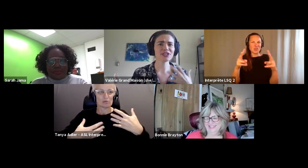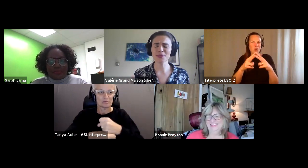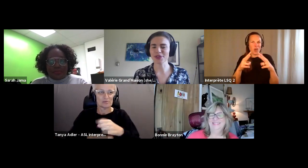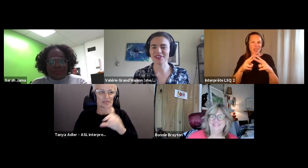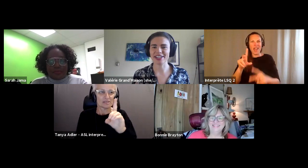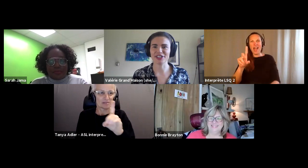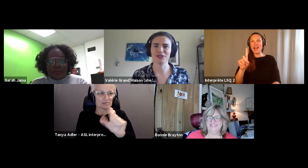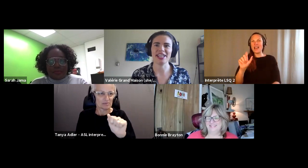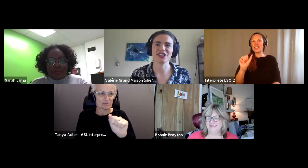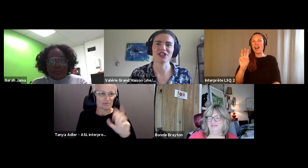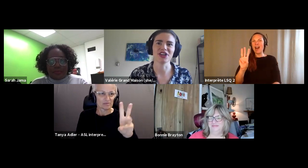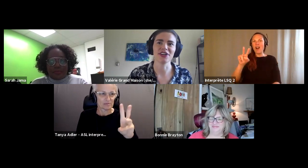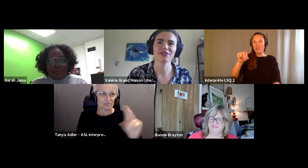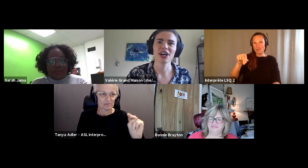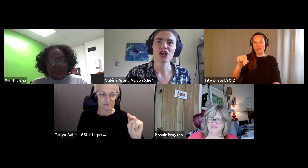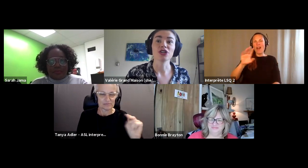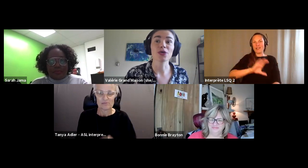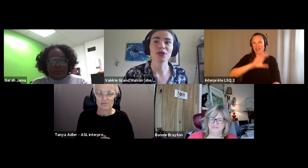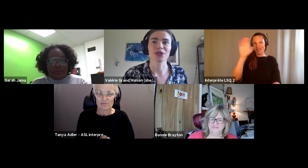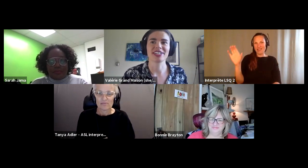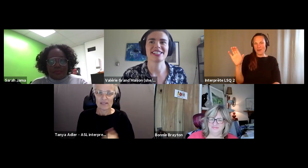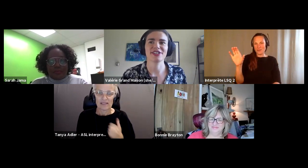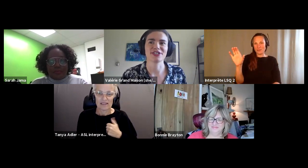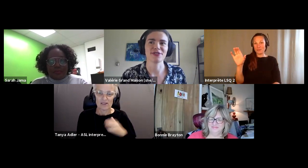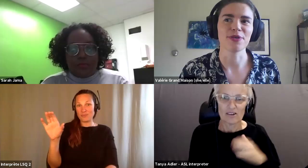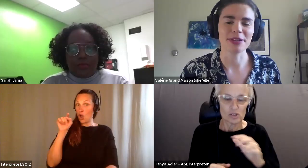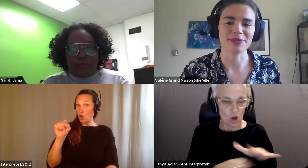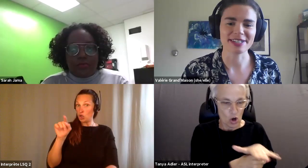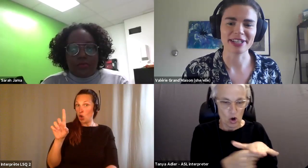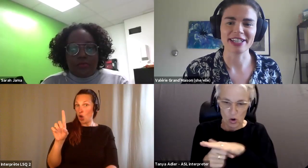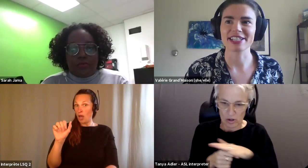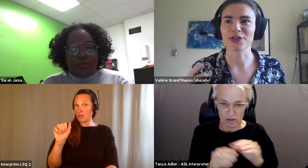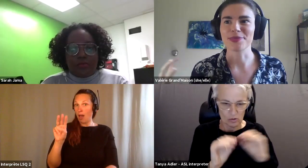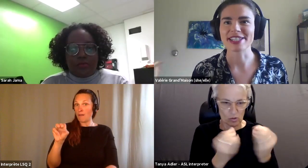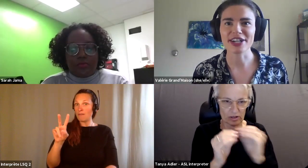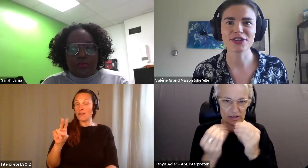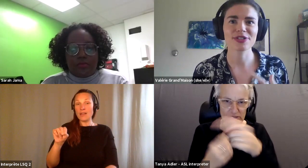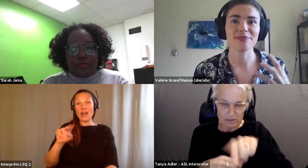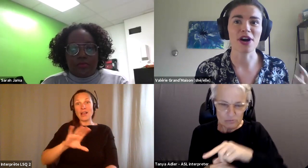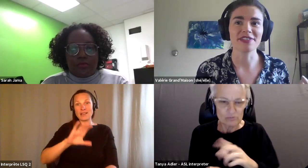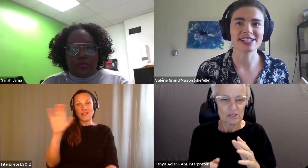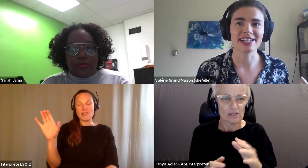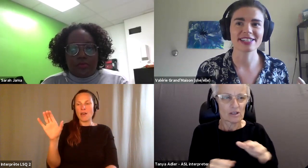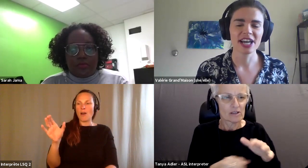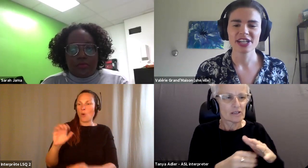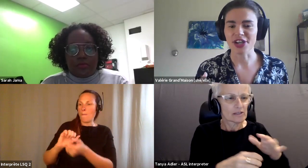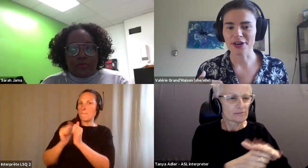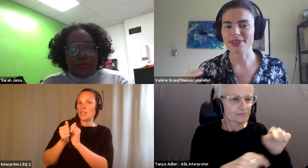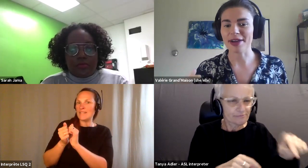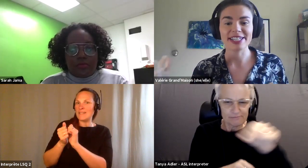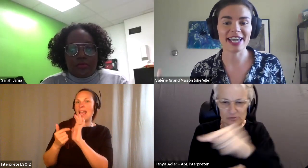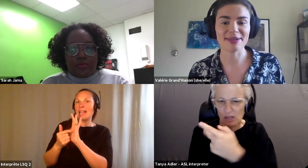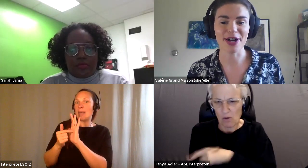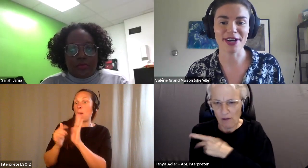Valérie Grand’Maison (she/elle): It also motivated the creation of local organizations have women with disabilities in urban centers and provinces some that became.